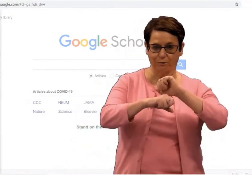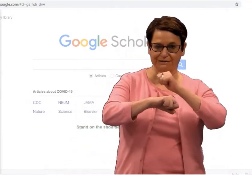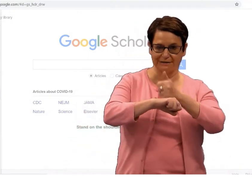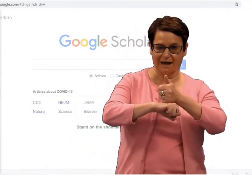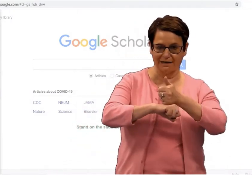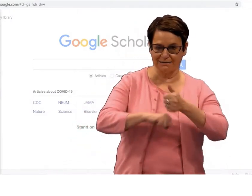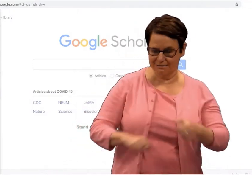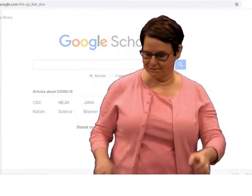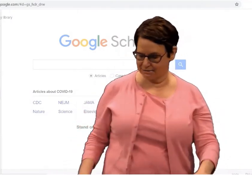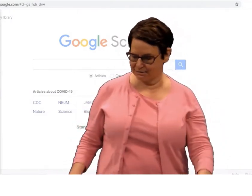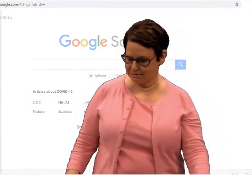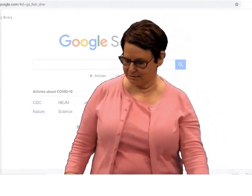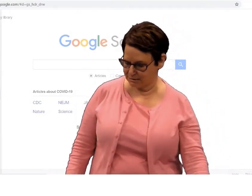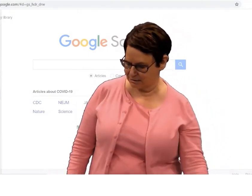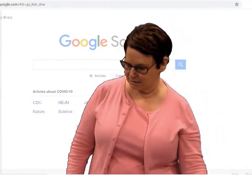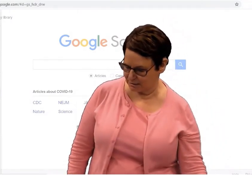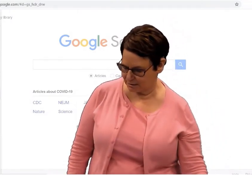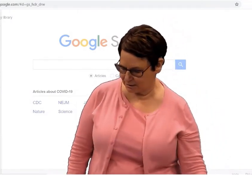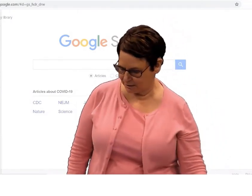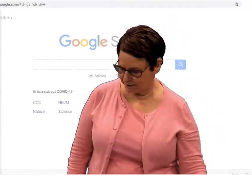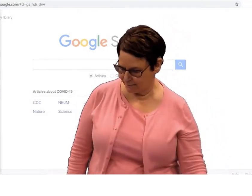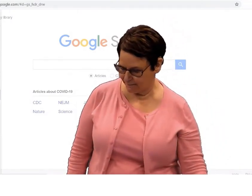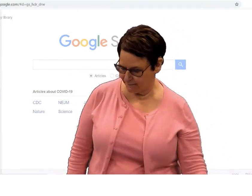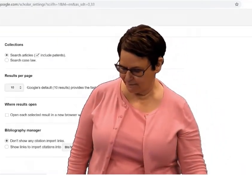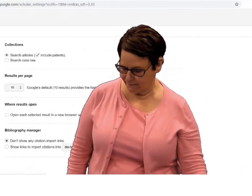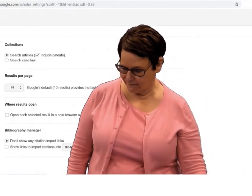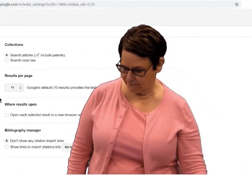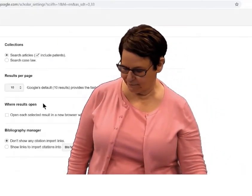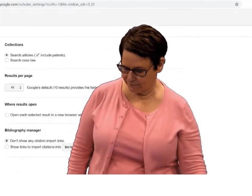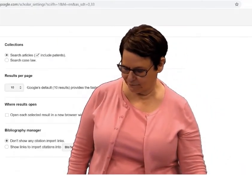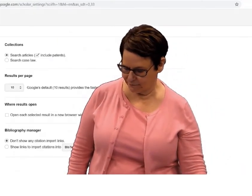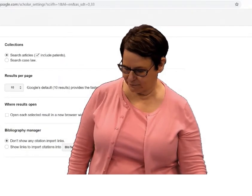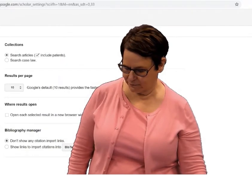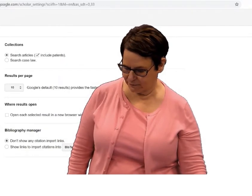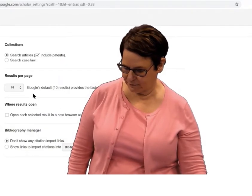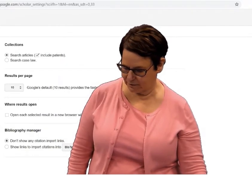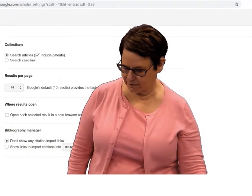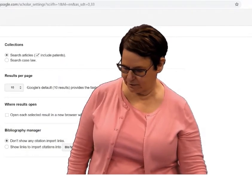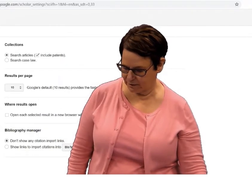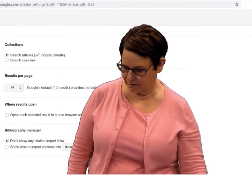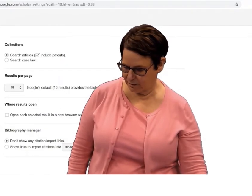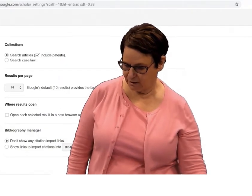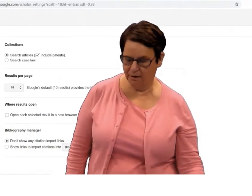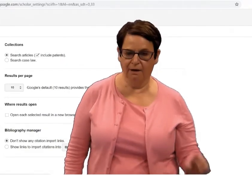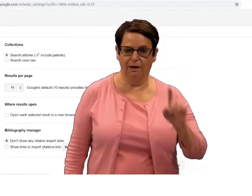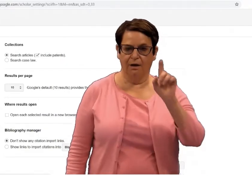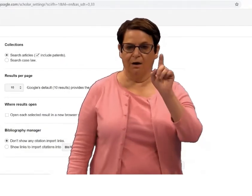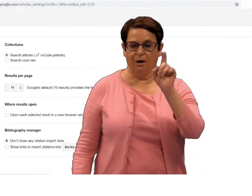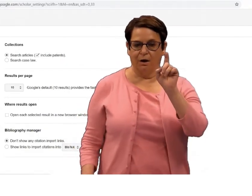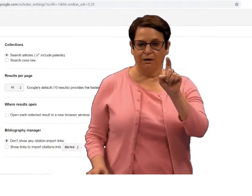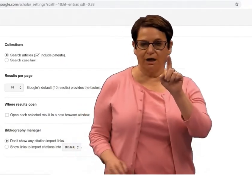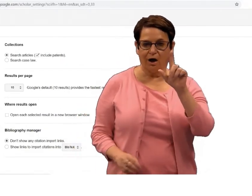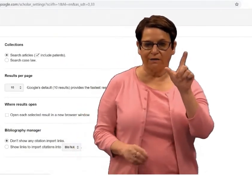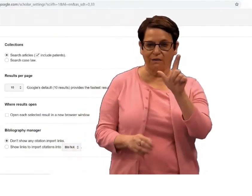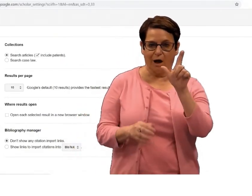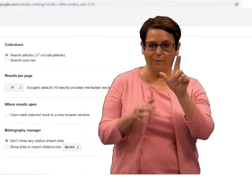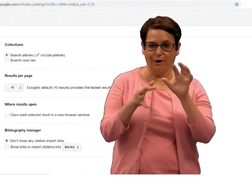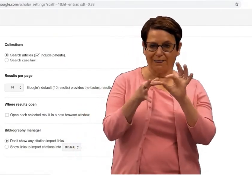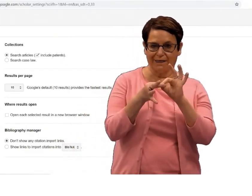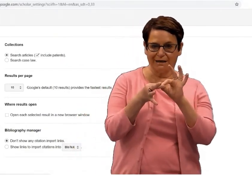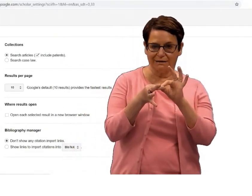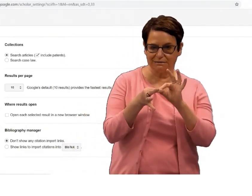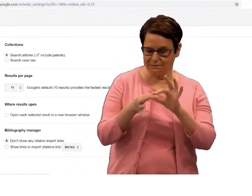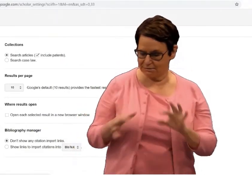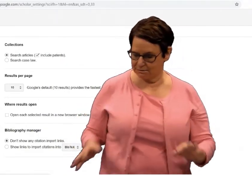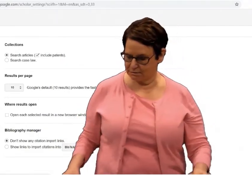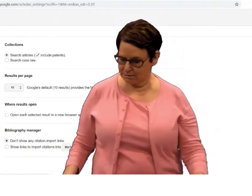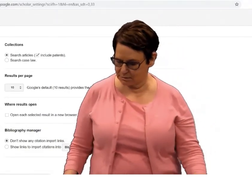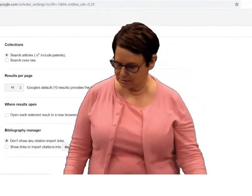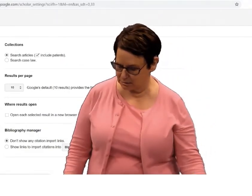scroll down to settings, click on Library links.